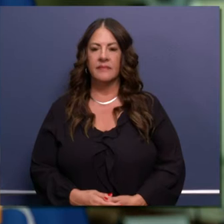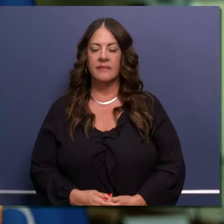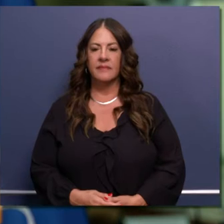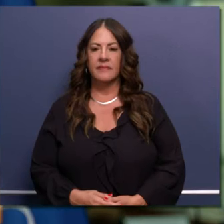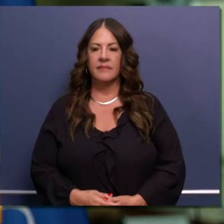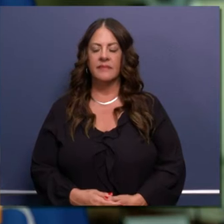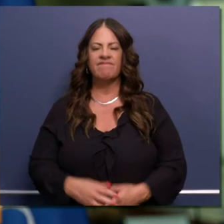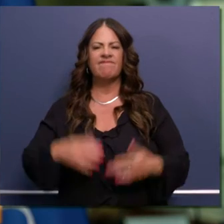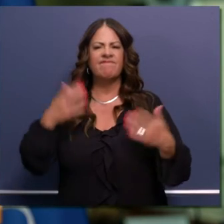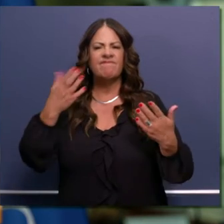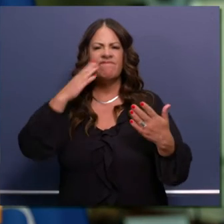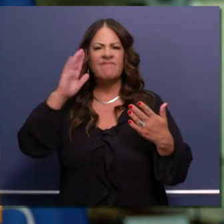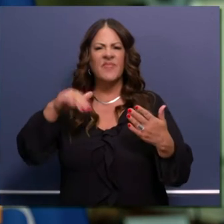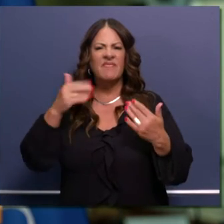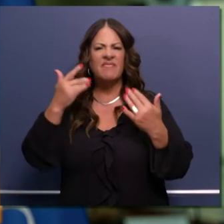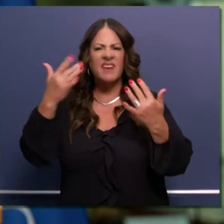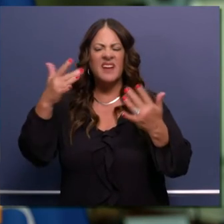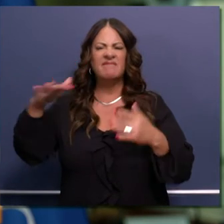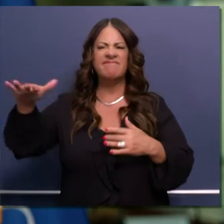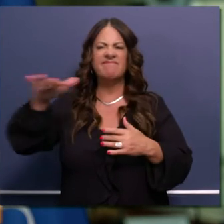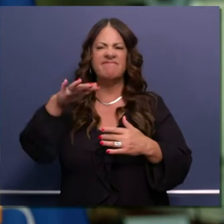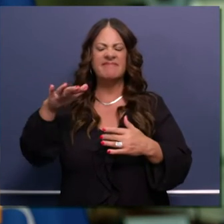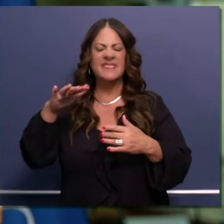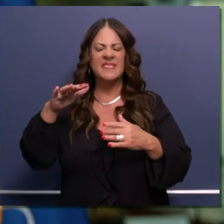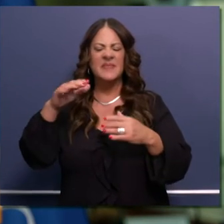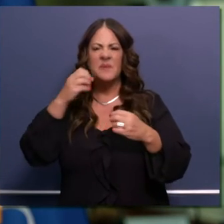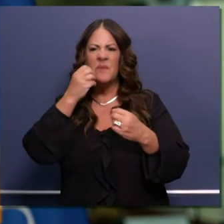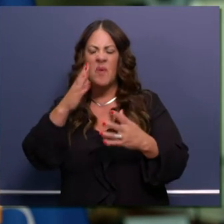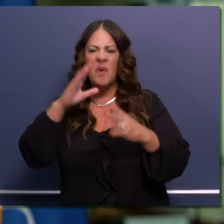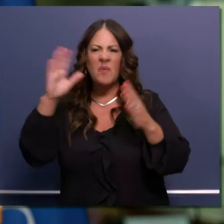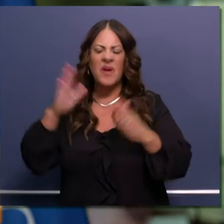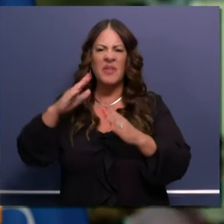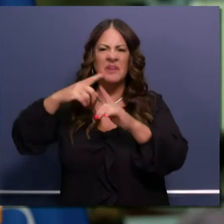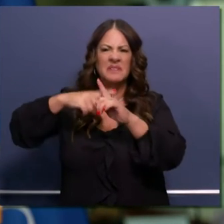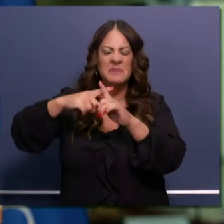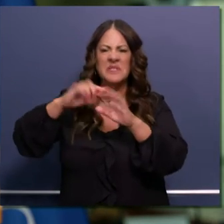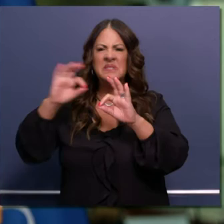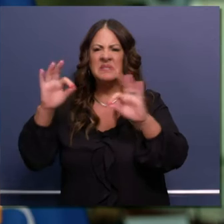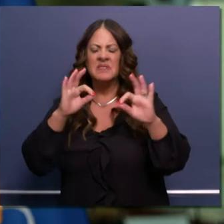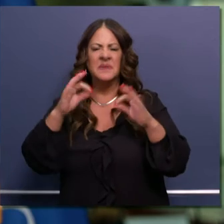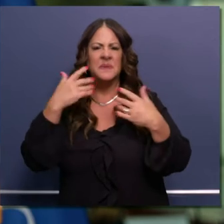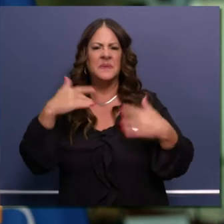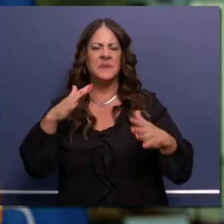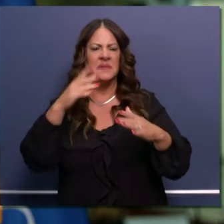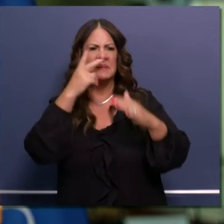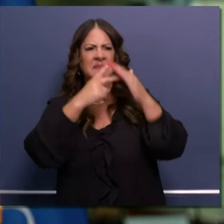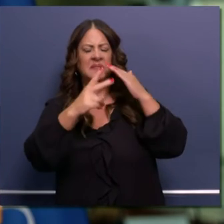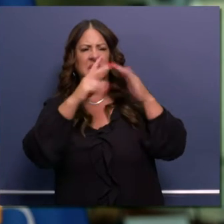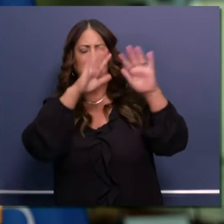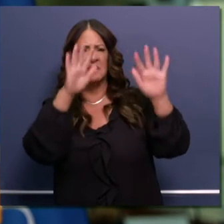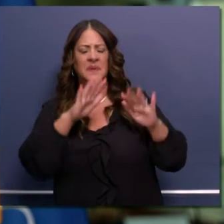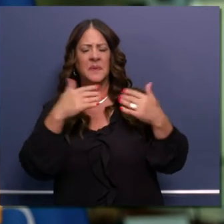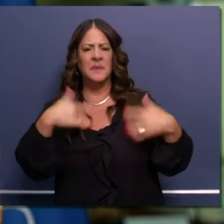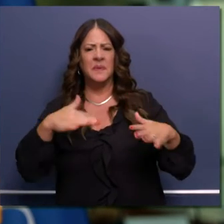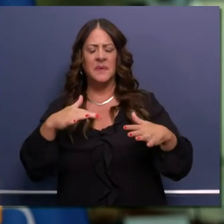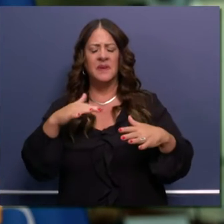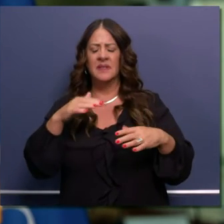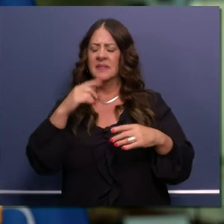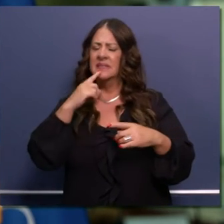With extreme fire conditions and unsettled weather in the forecast residents throughout Northern California, including in the wider